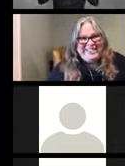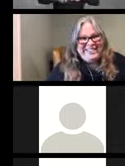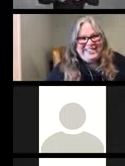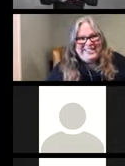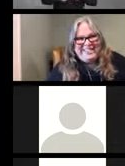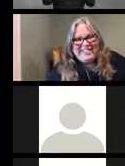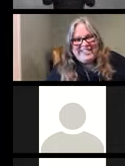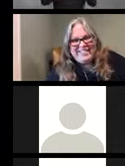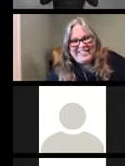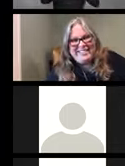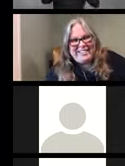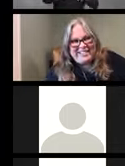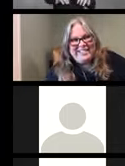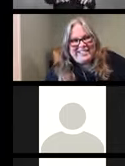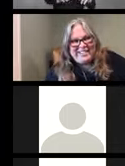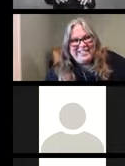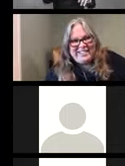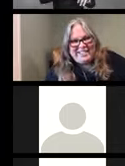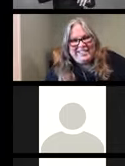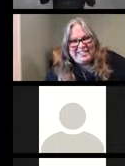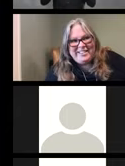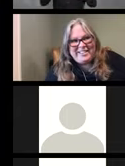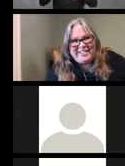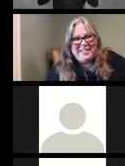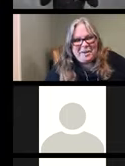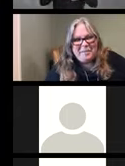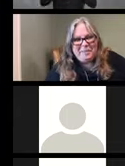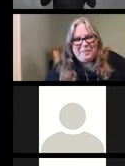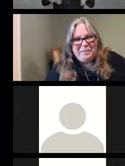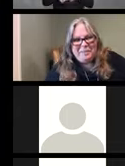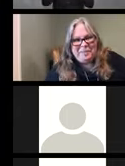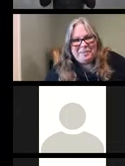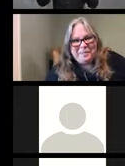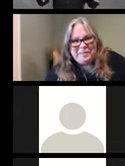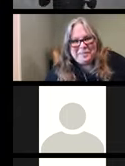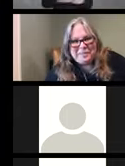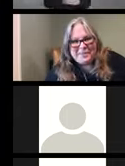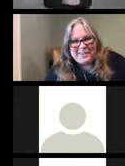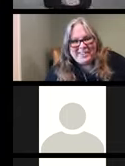microphone or typing in the chat, we just wanted to highlight